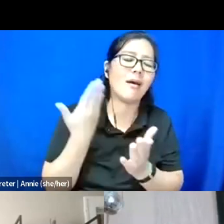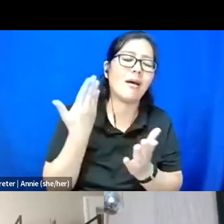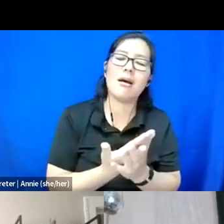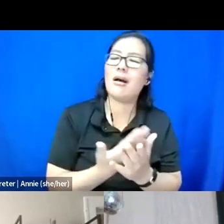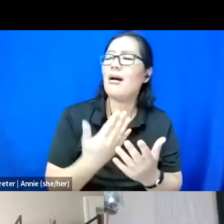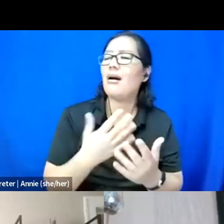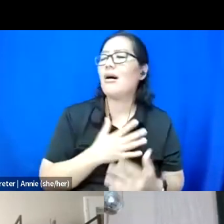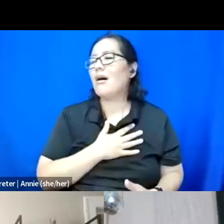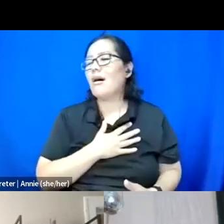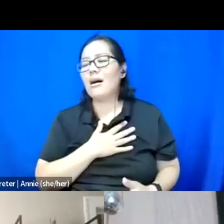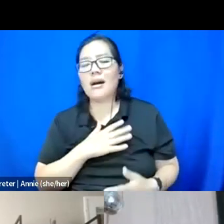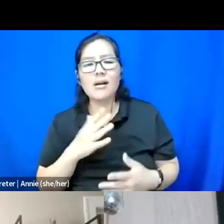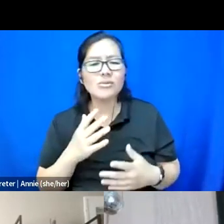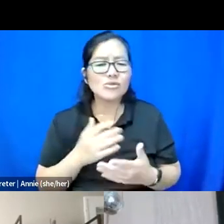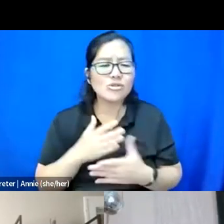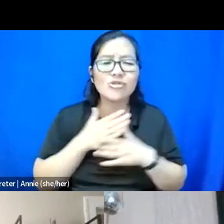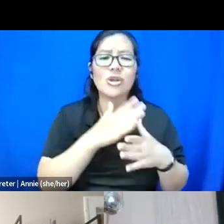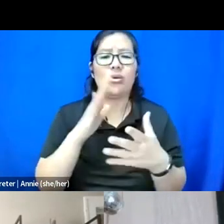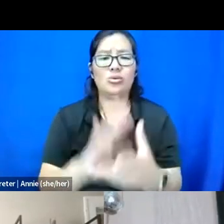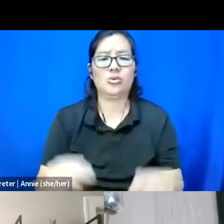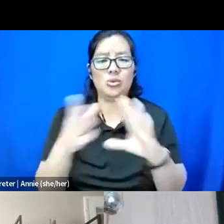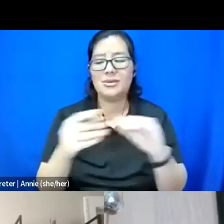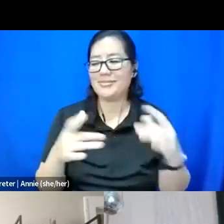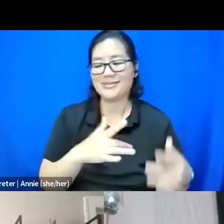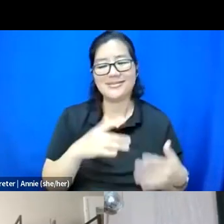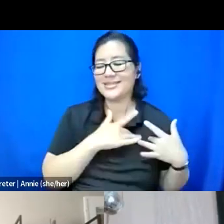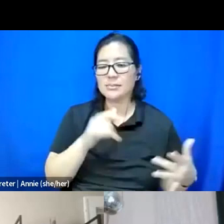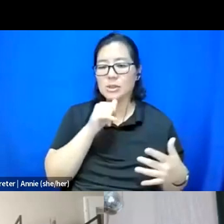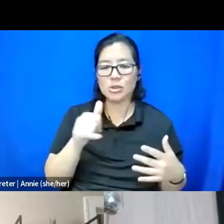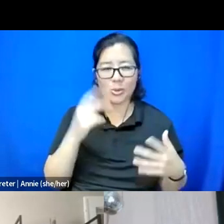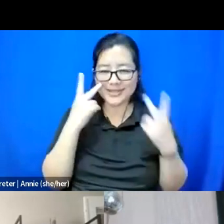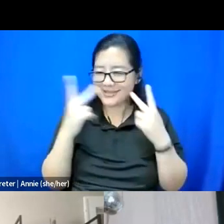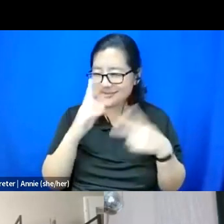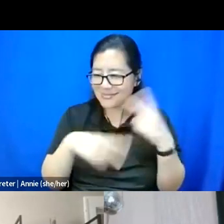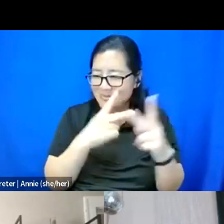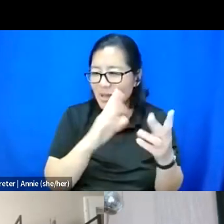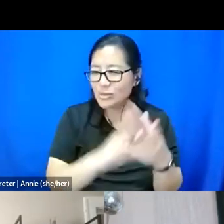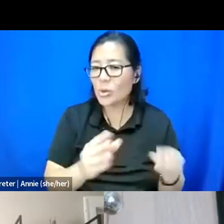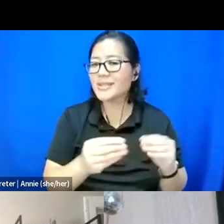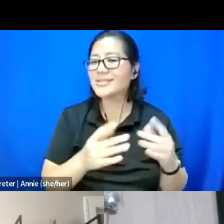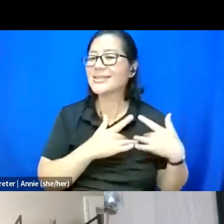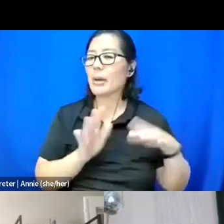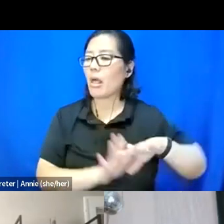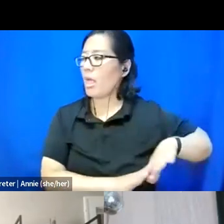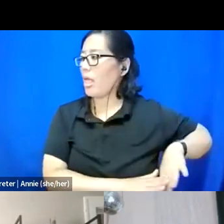because I don't usually see or hear them. Like it's kind of hush. Like -- yeah.